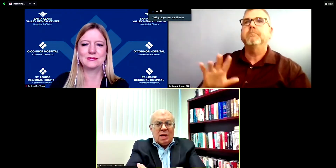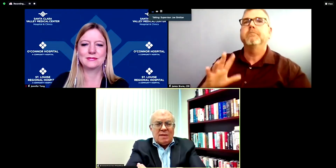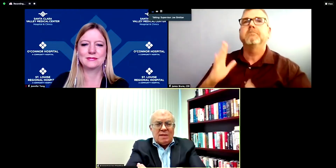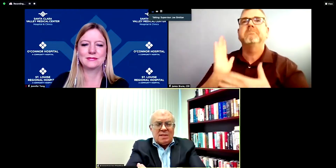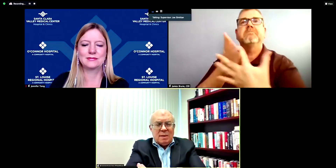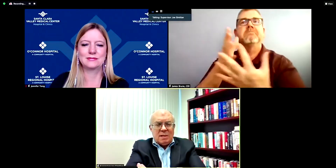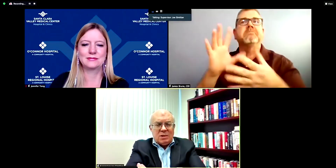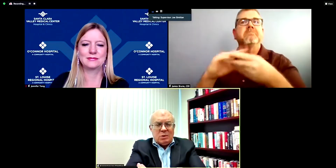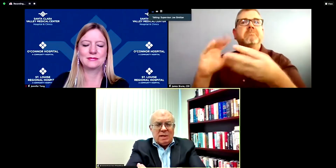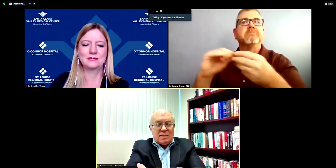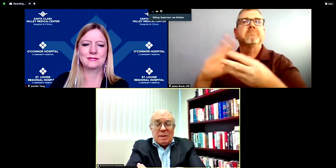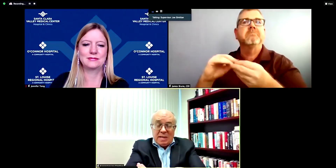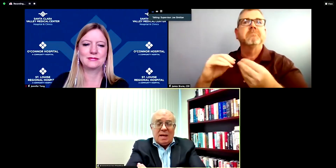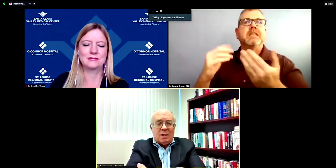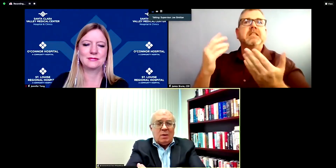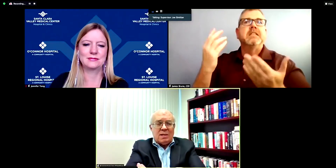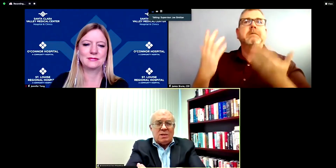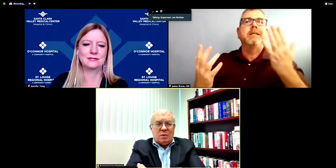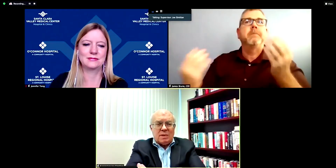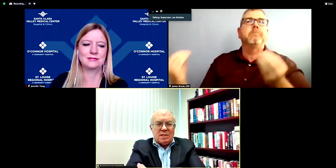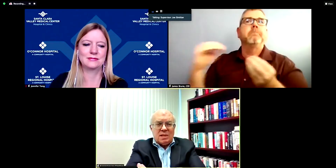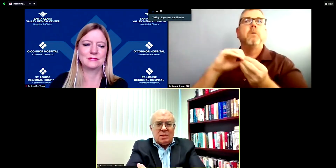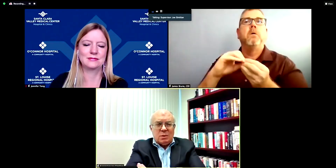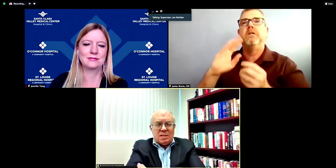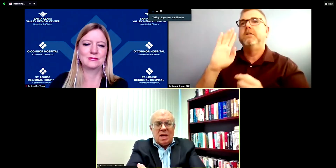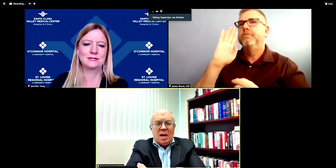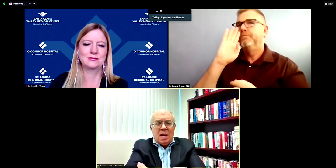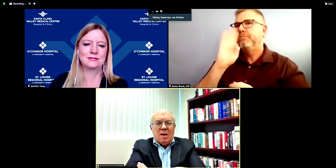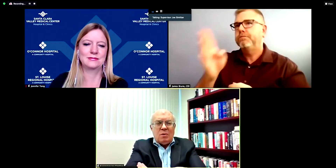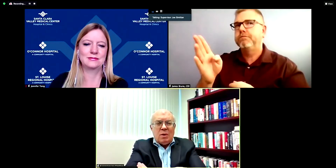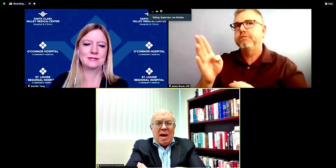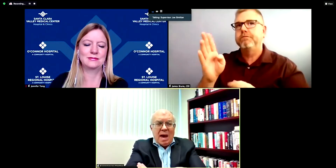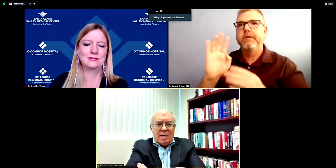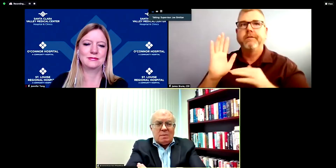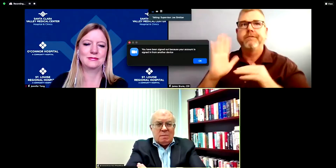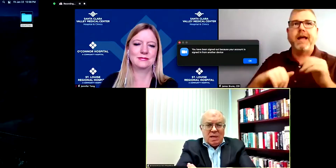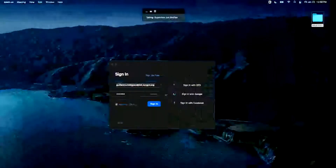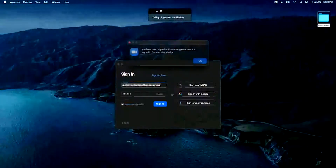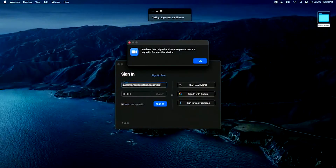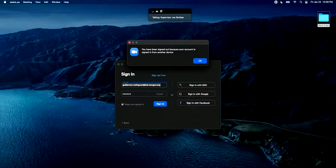on this same issue, because i've been getting the question from constituents. If you were to ask me,